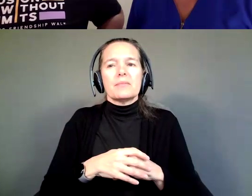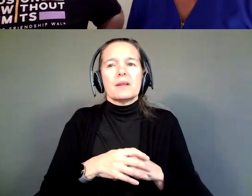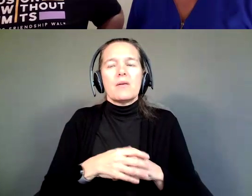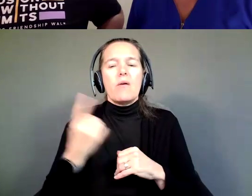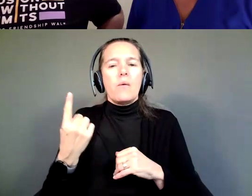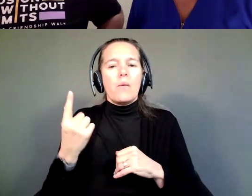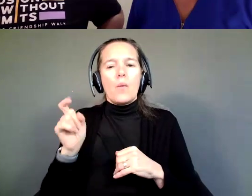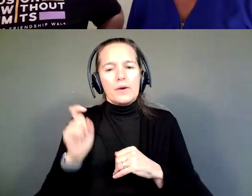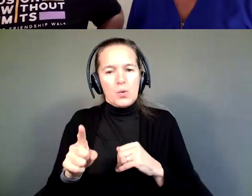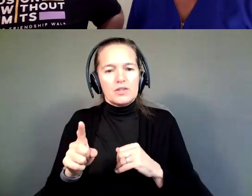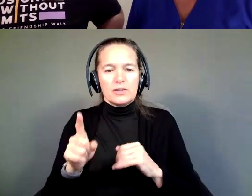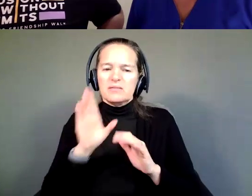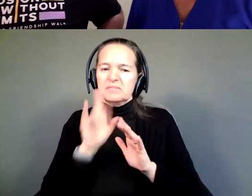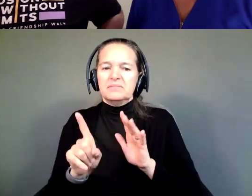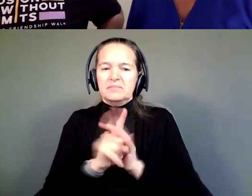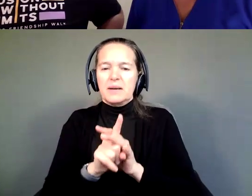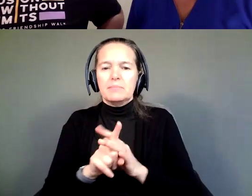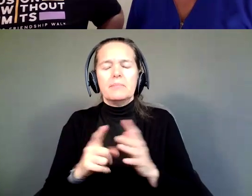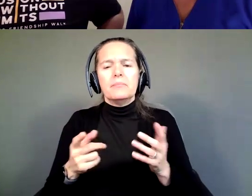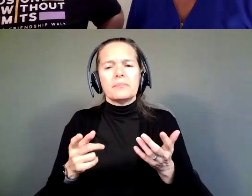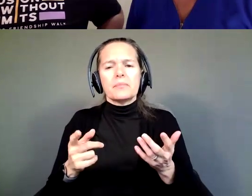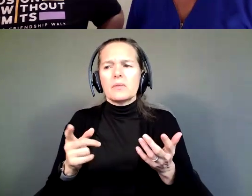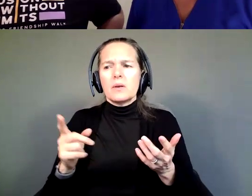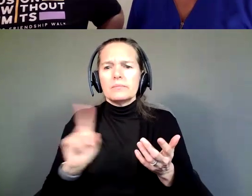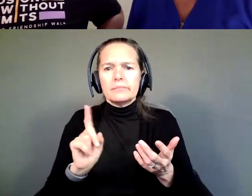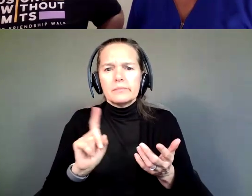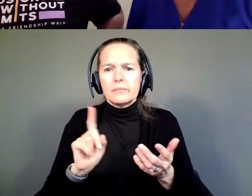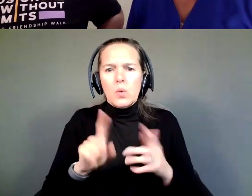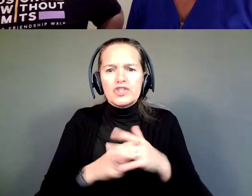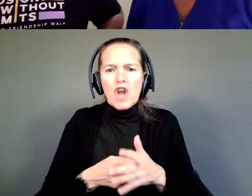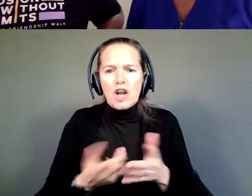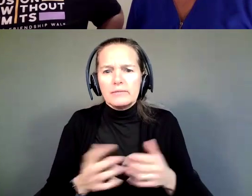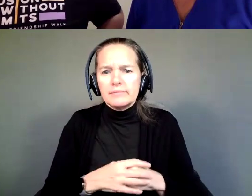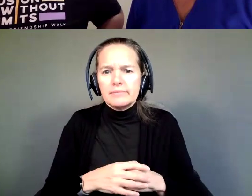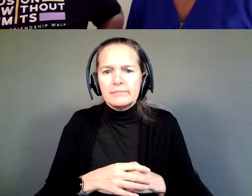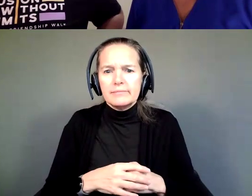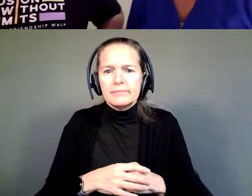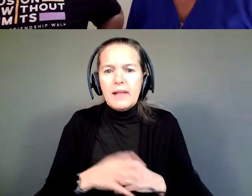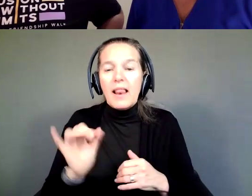know will happen is, where do we start? Like, we have this idea now.